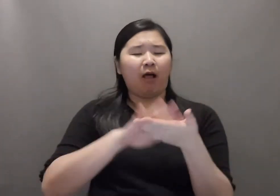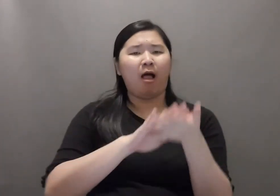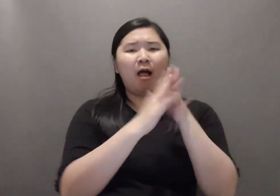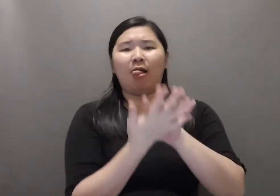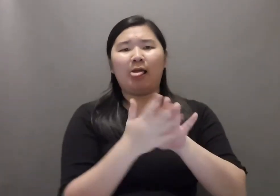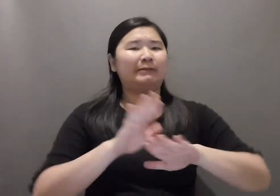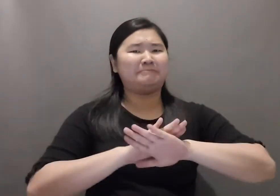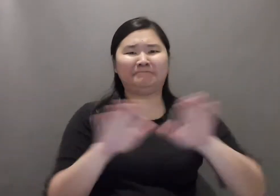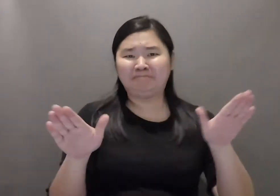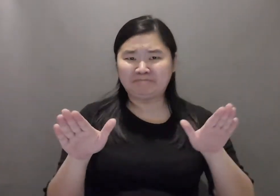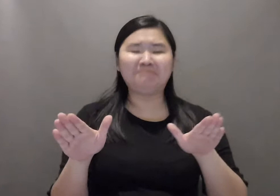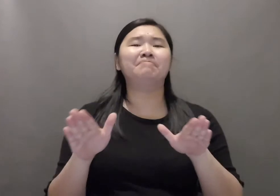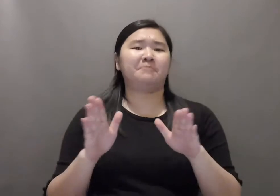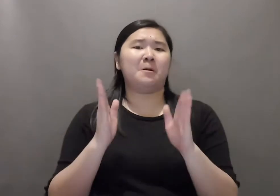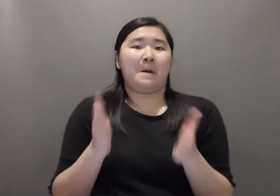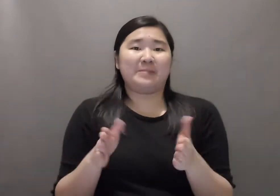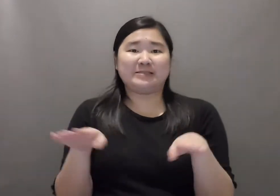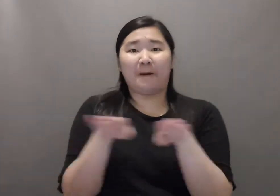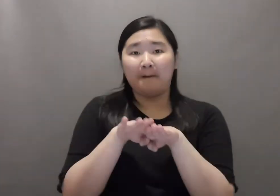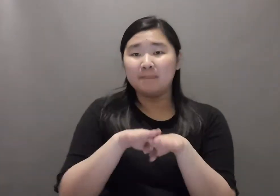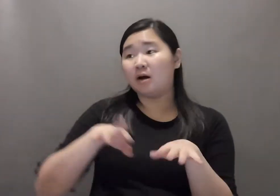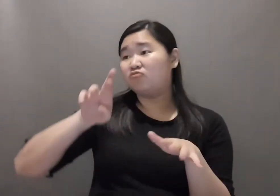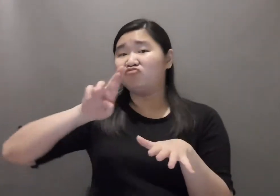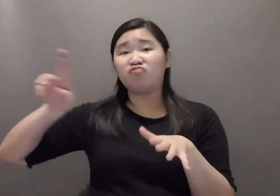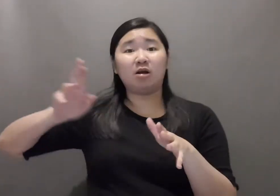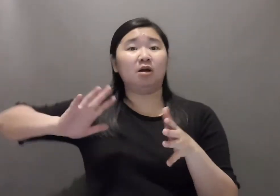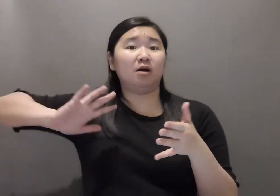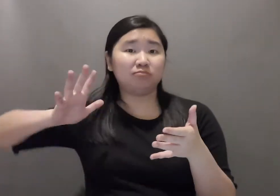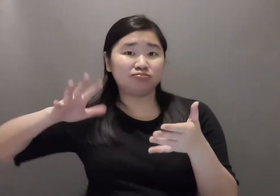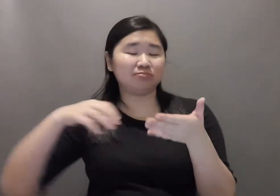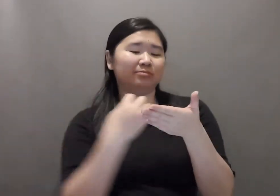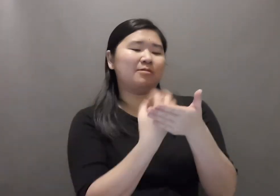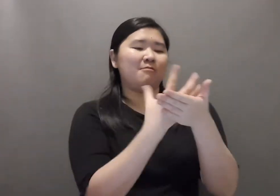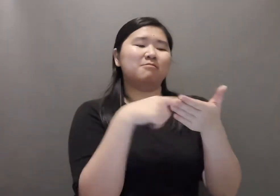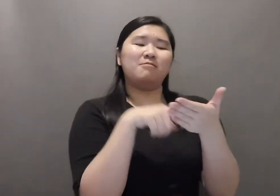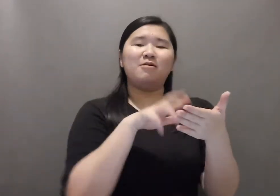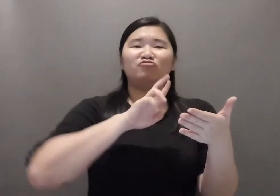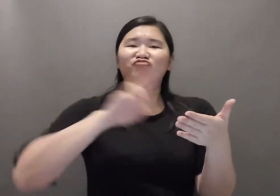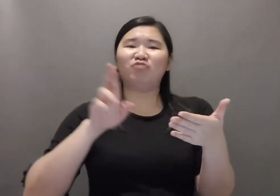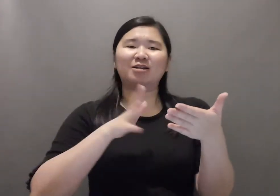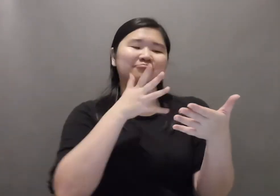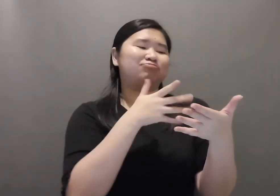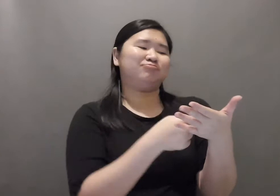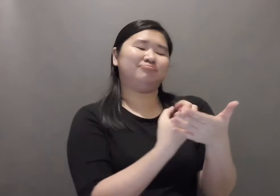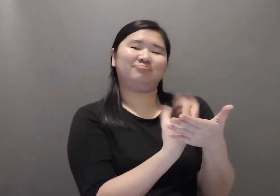For example, a right-handed signer should be seen as the right-handed signer in the video, not the left-handed signer.